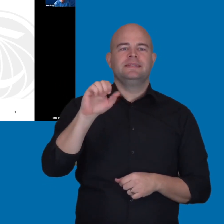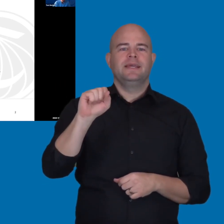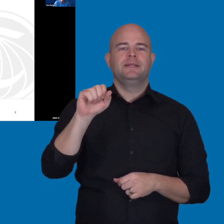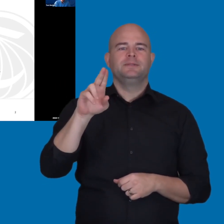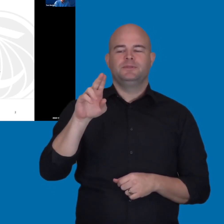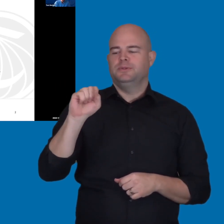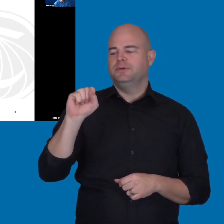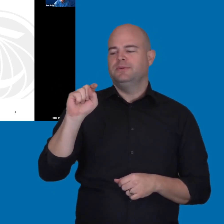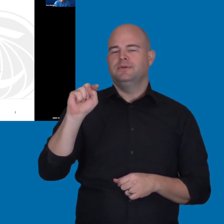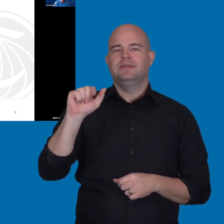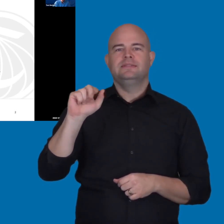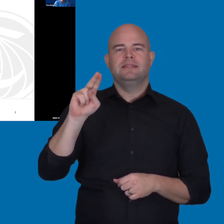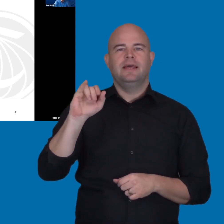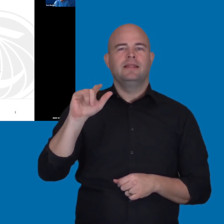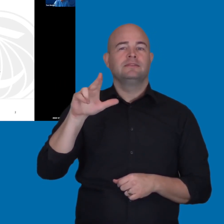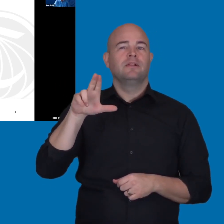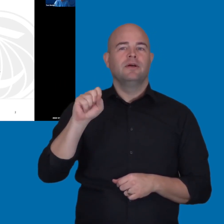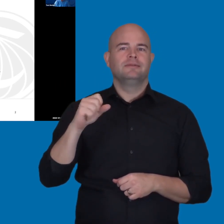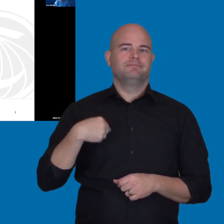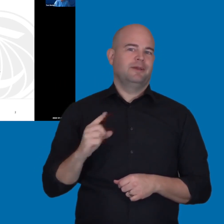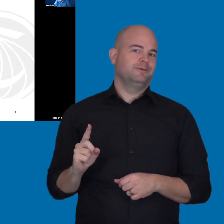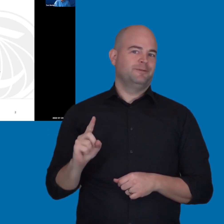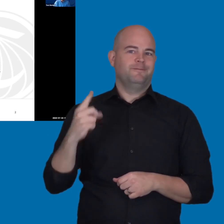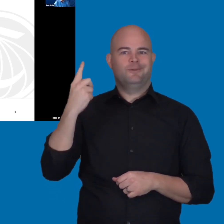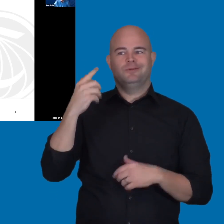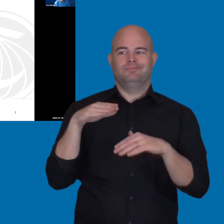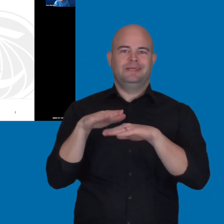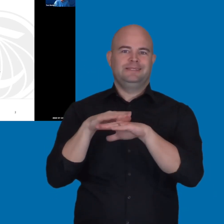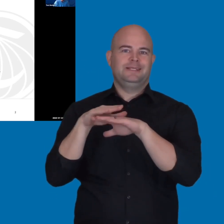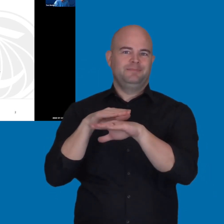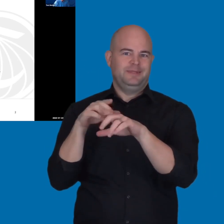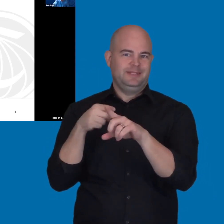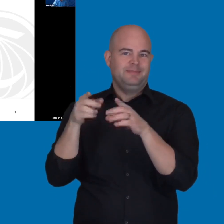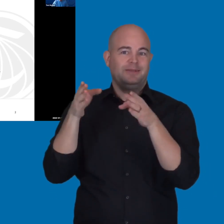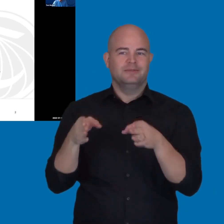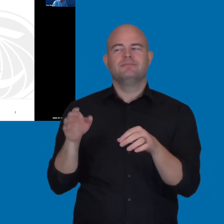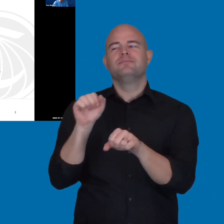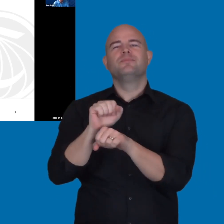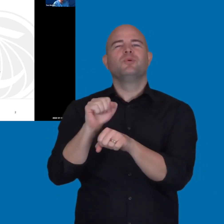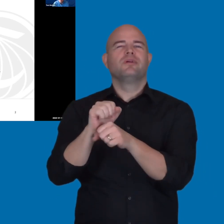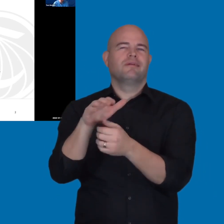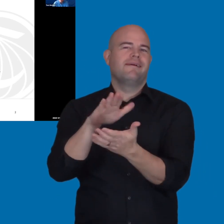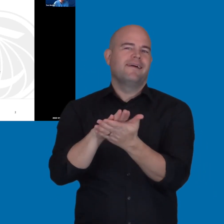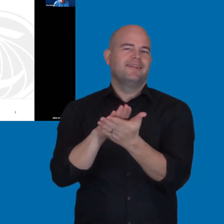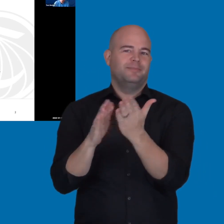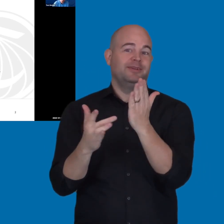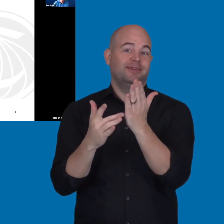where I was their inaugural Accessibility Specialist working in the Office of Academic Technology.